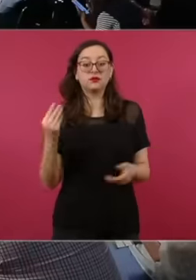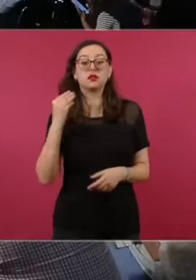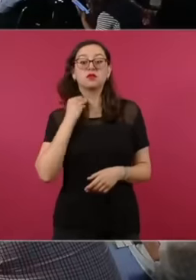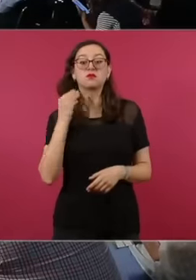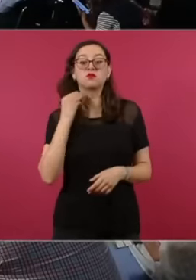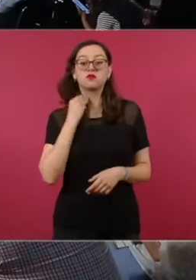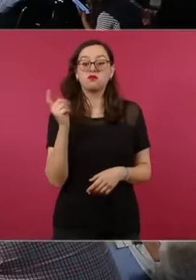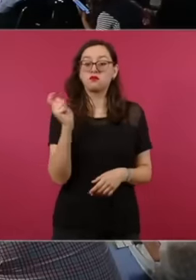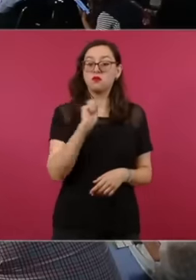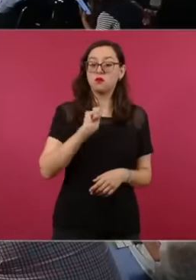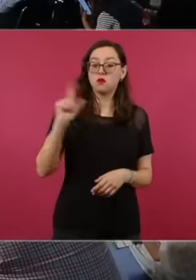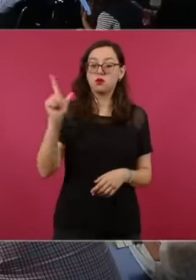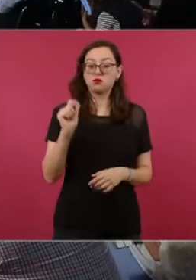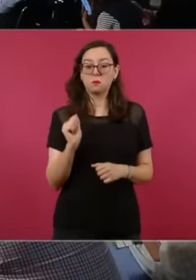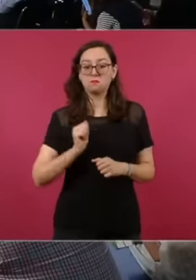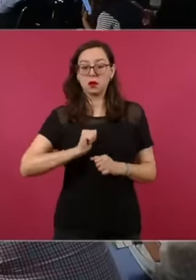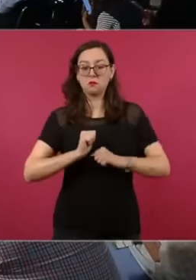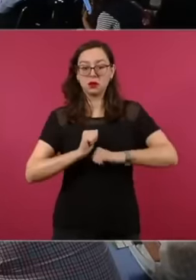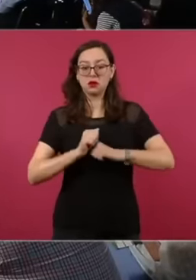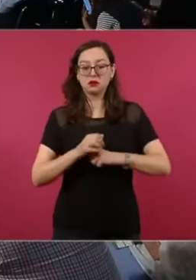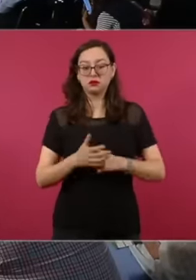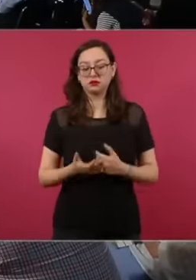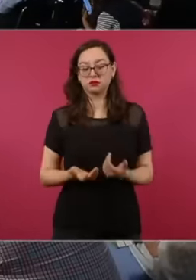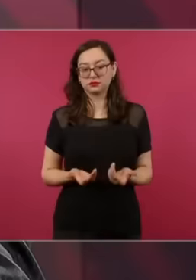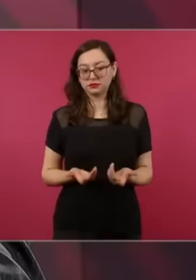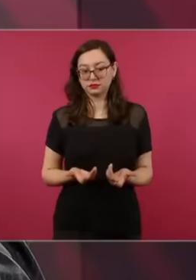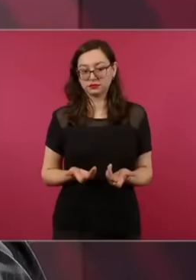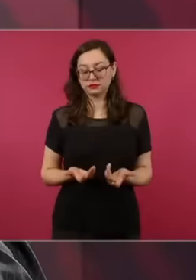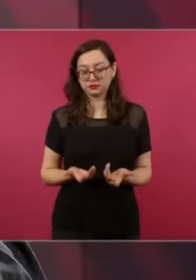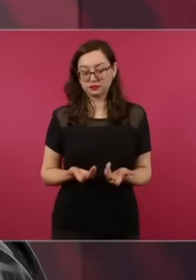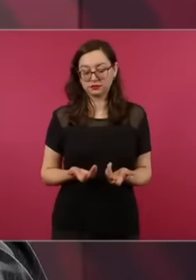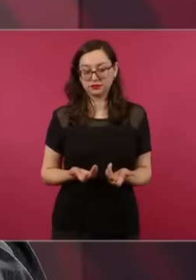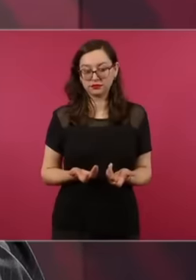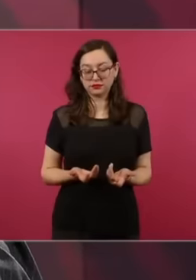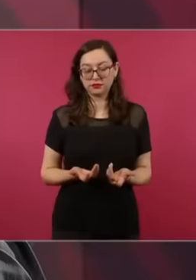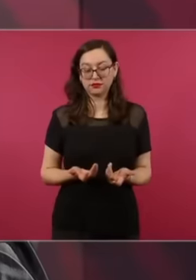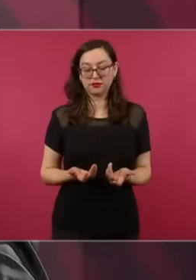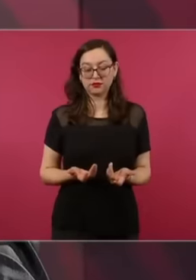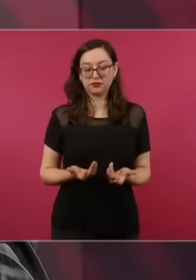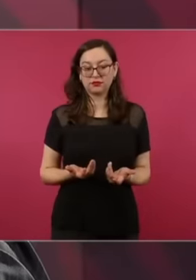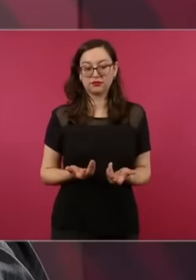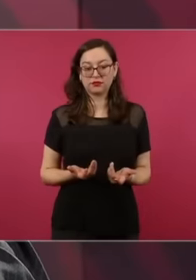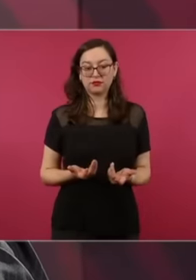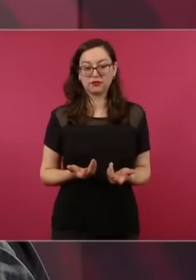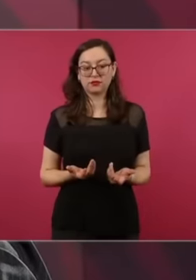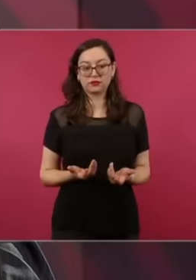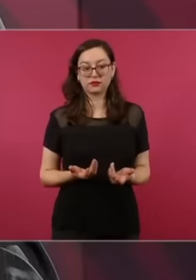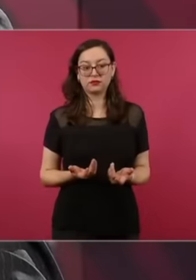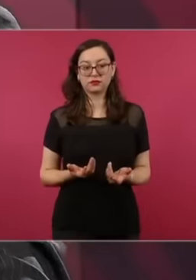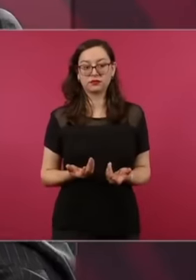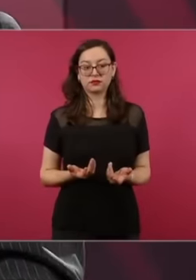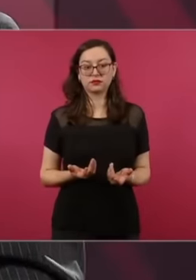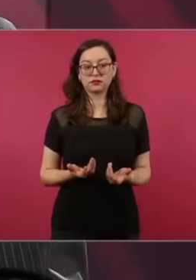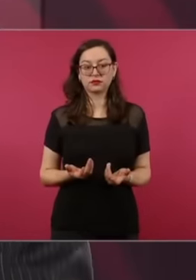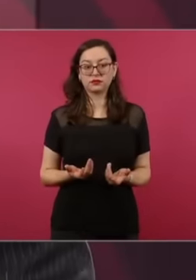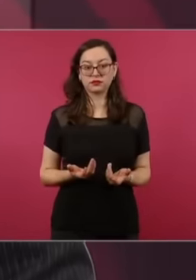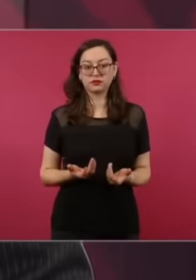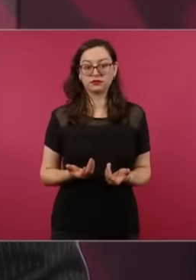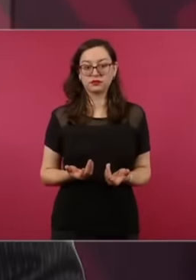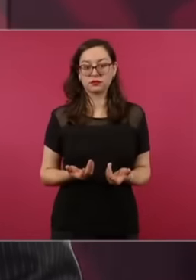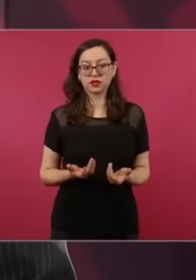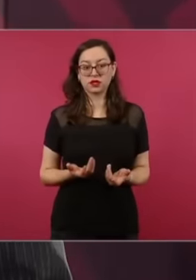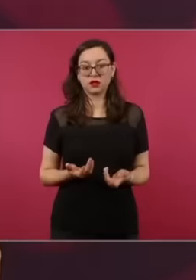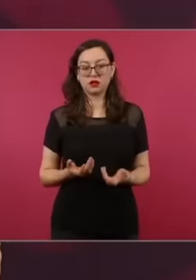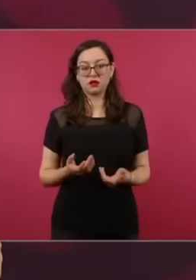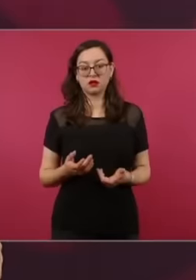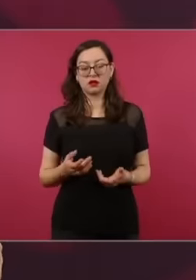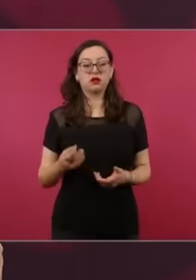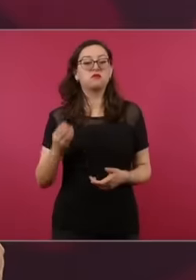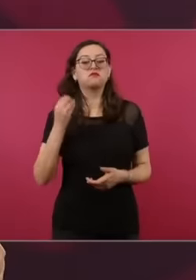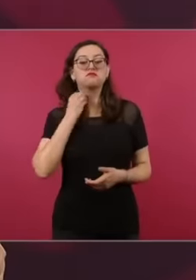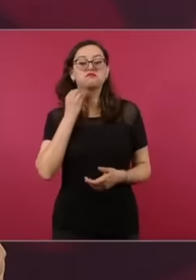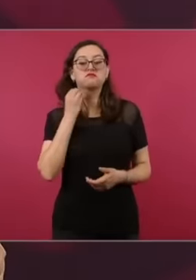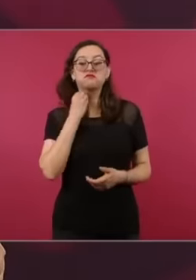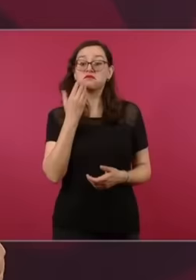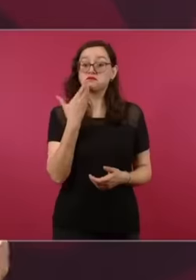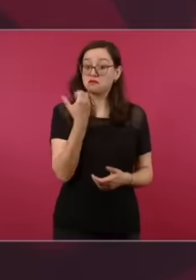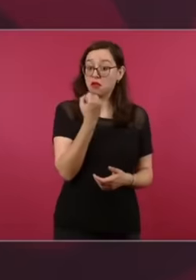It is not necessarily that they are good jurists, but that